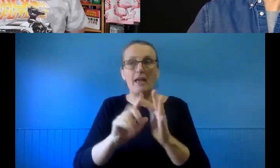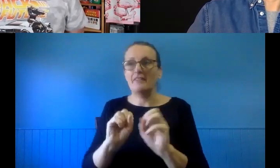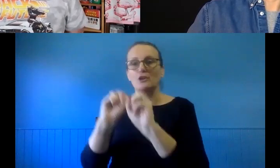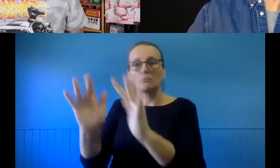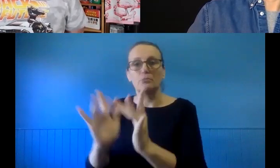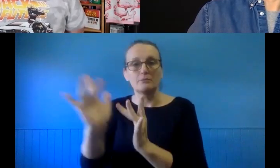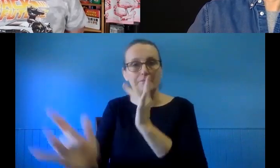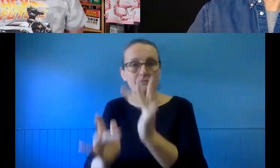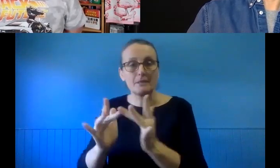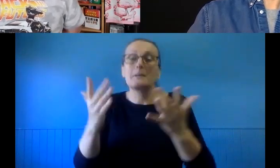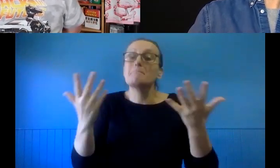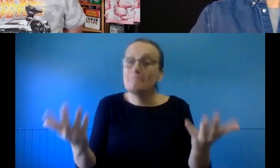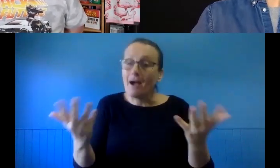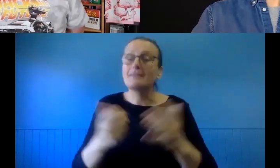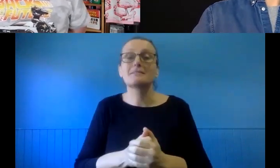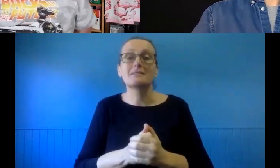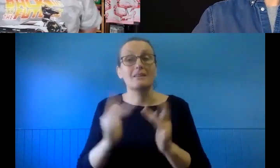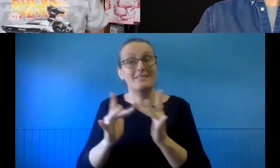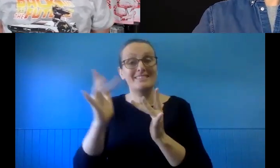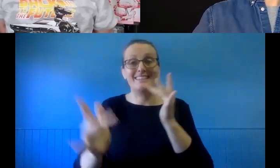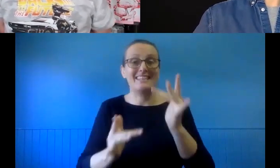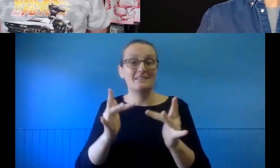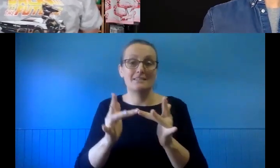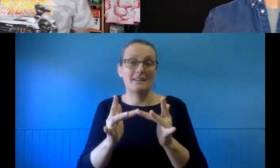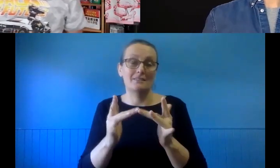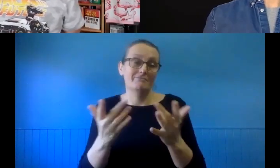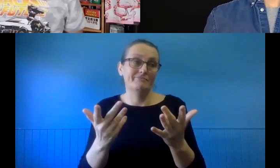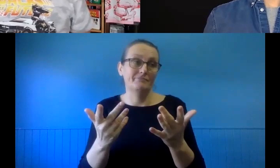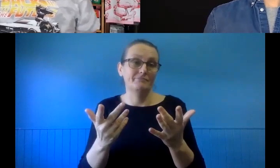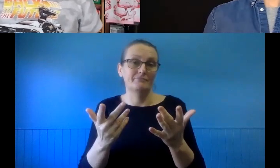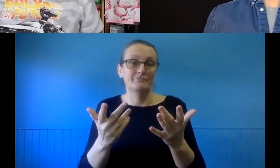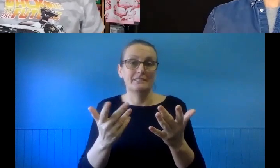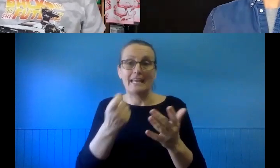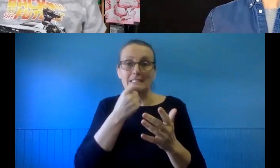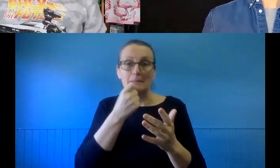That said, the internet's a little bit of the kind of digital wild west and whether or